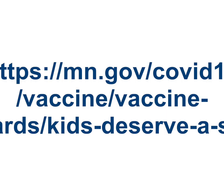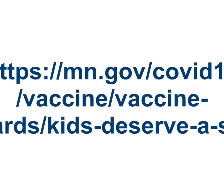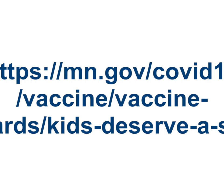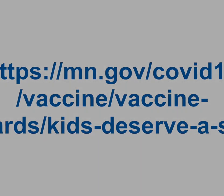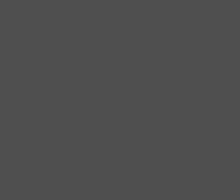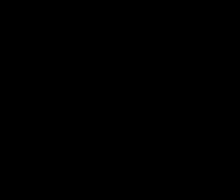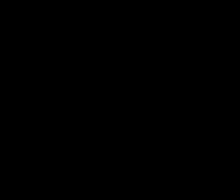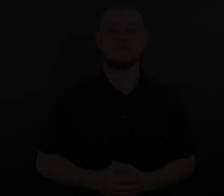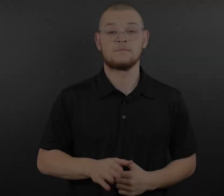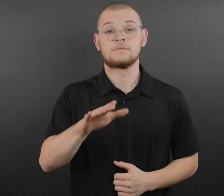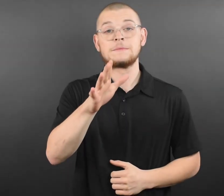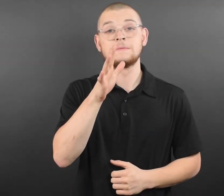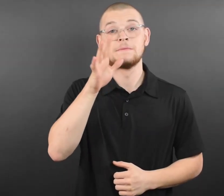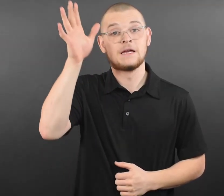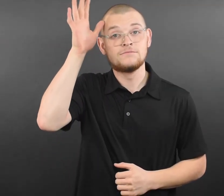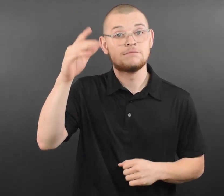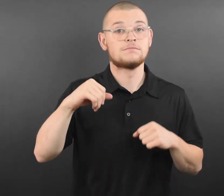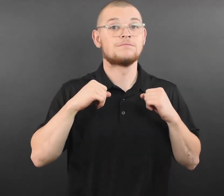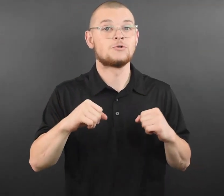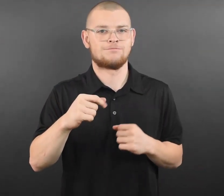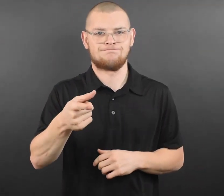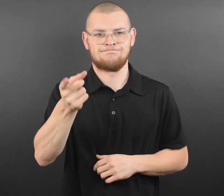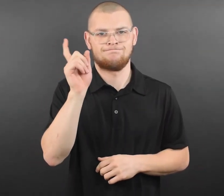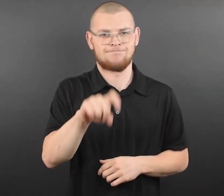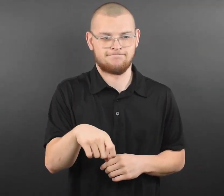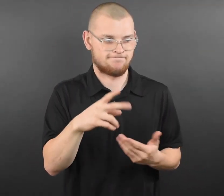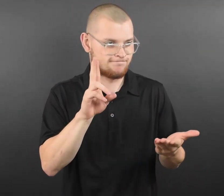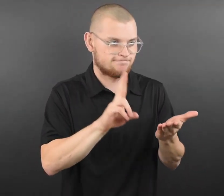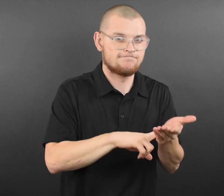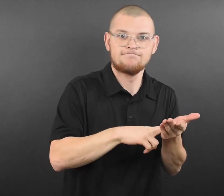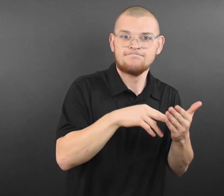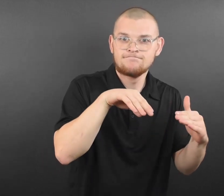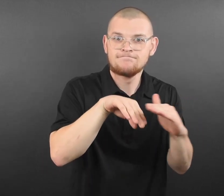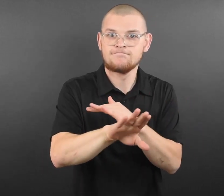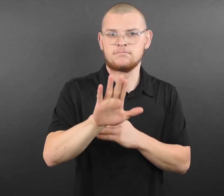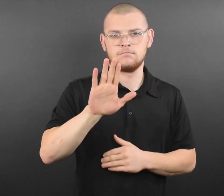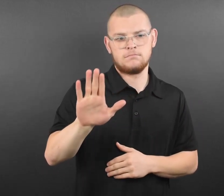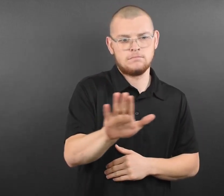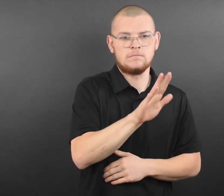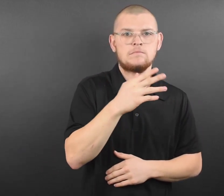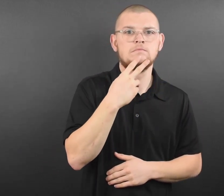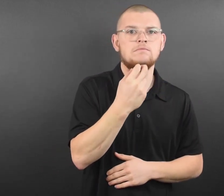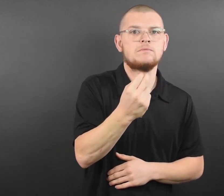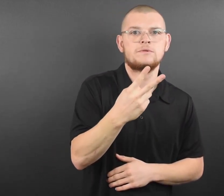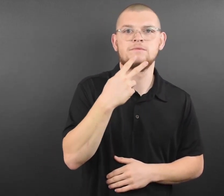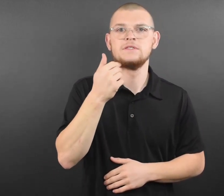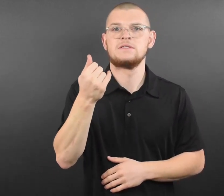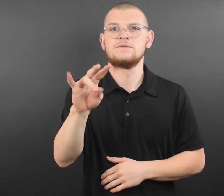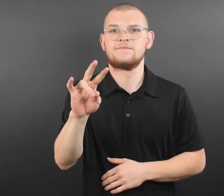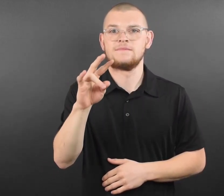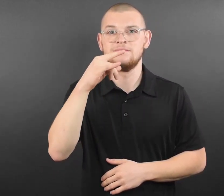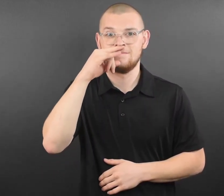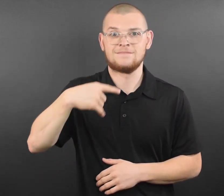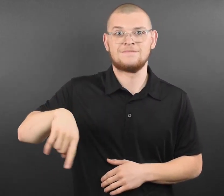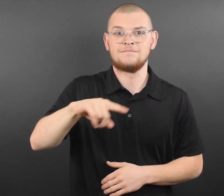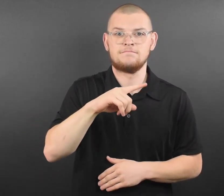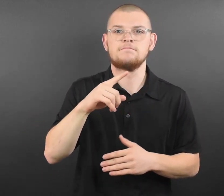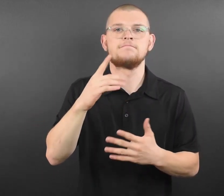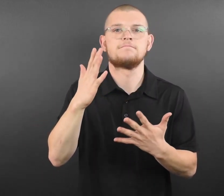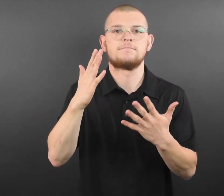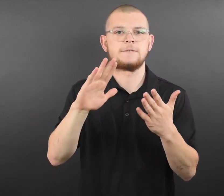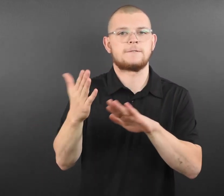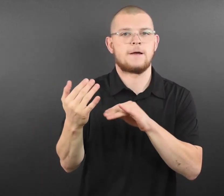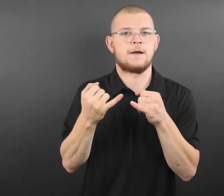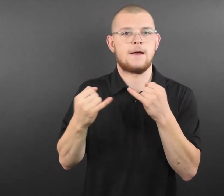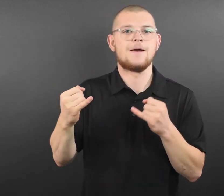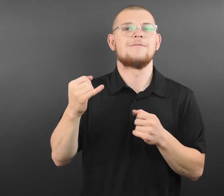a chance to win these experiences and a $100,000 Minnesota college scholarship at